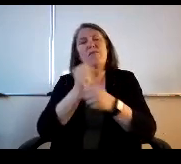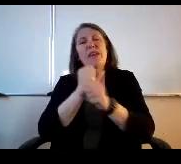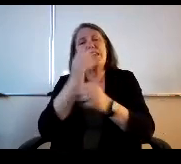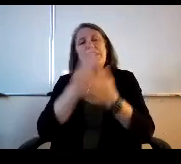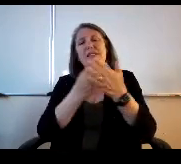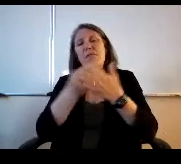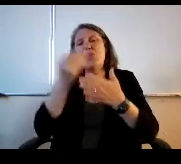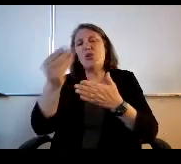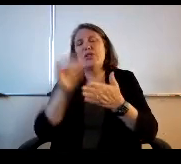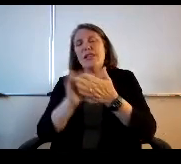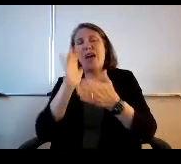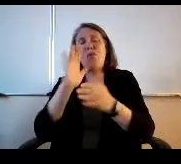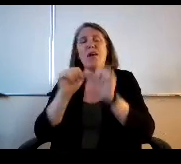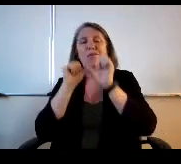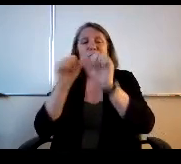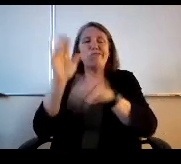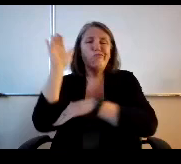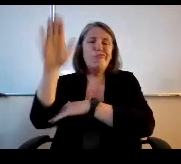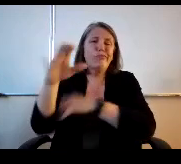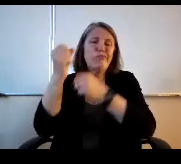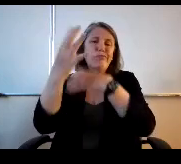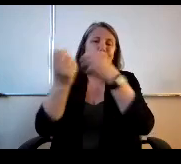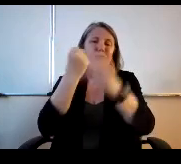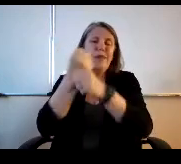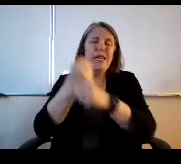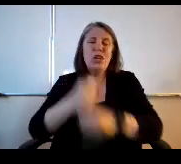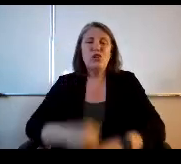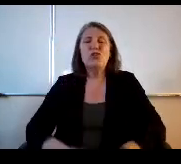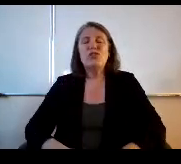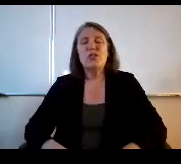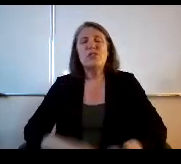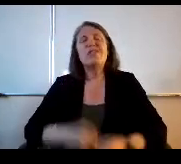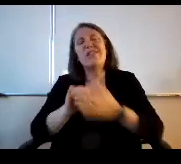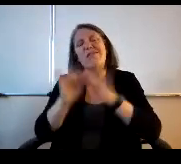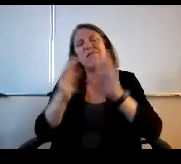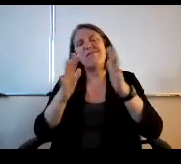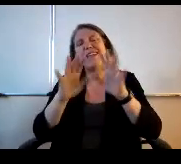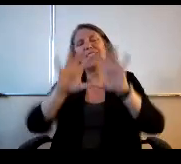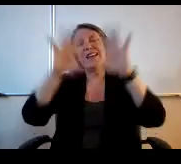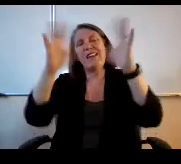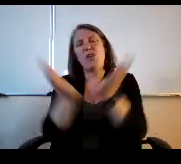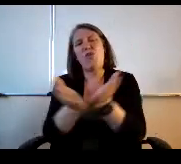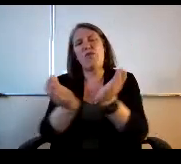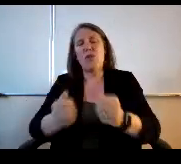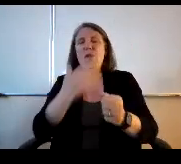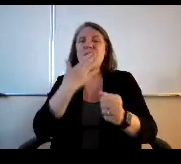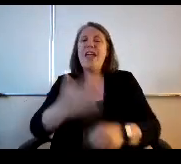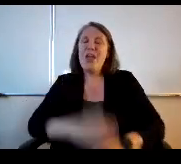that will last multiple years, so that's kind of the overview. Thank you, Mr Gregory, thank you myself.